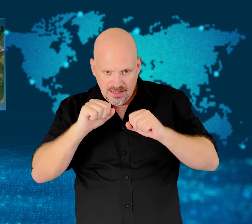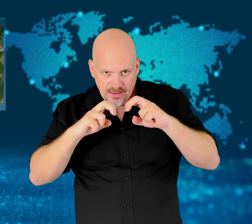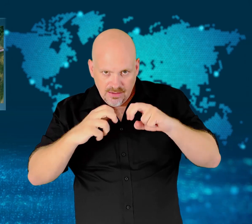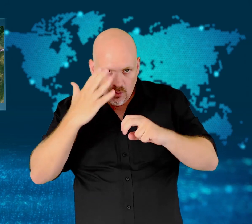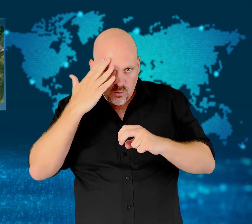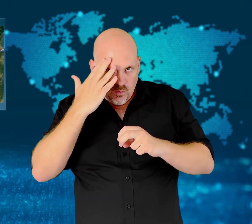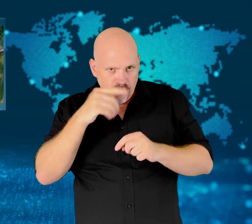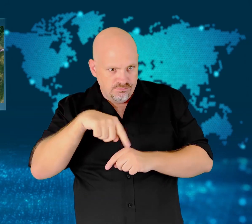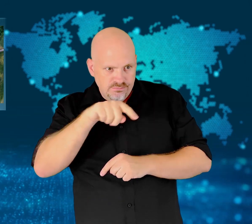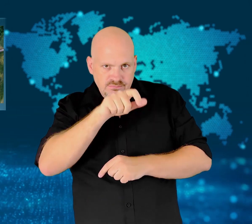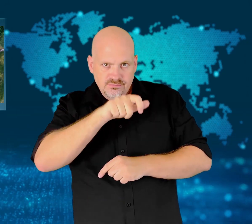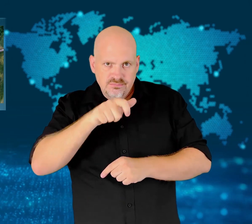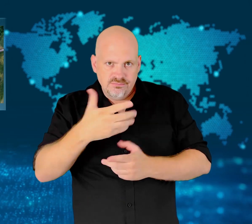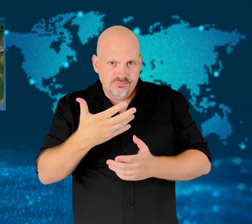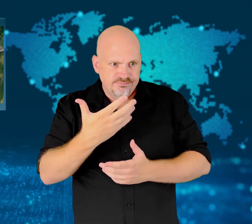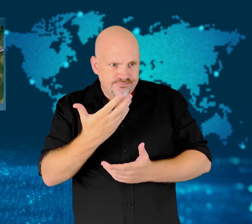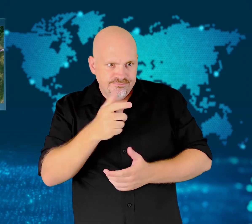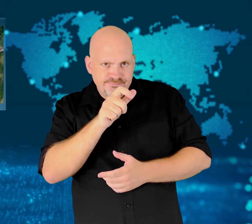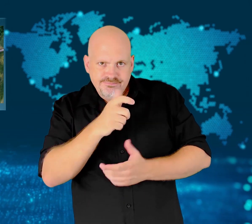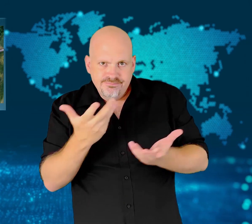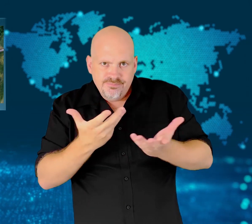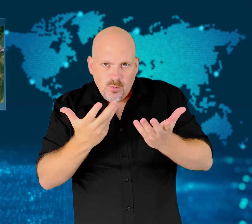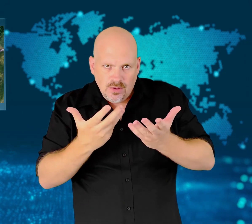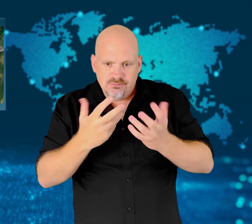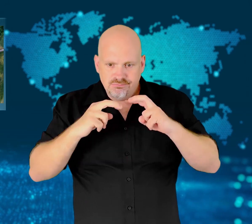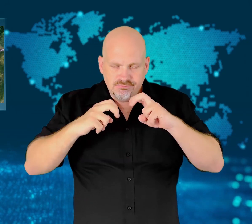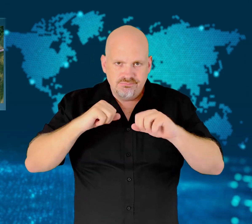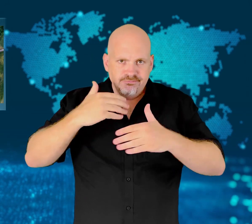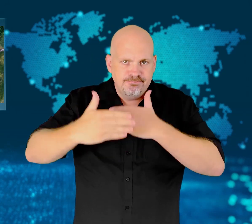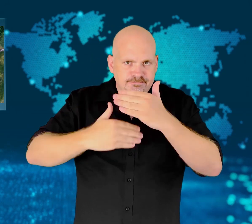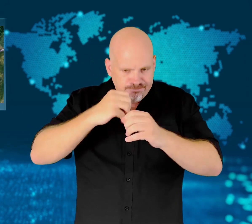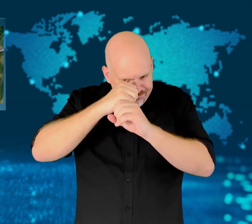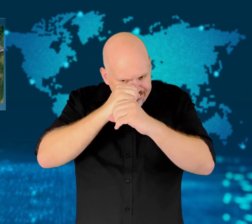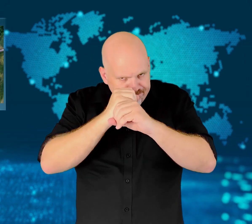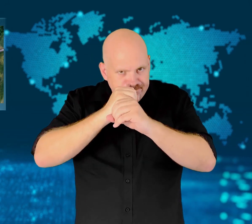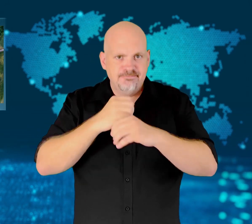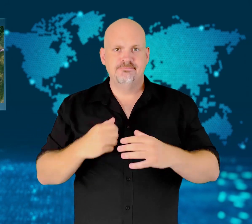find out more about the people killed.